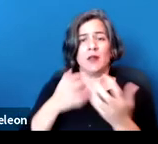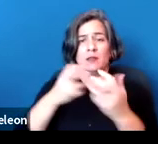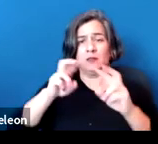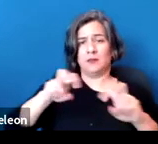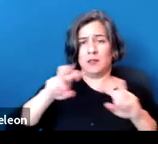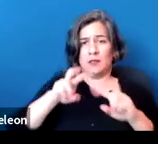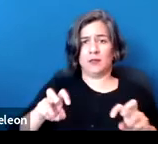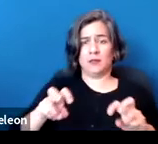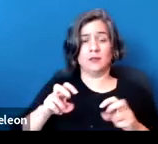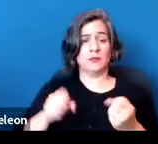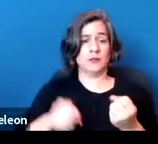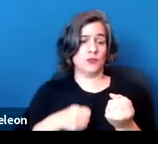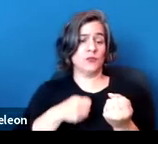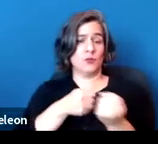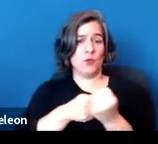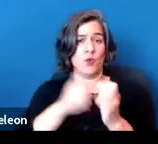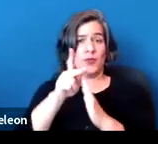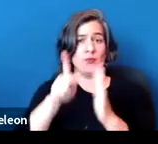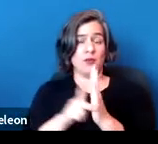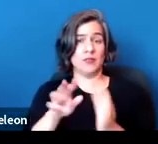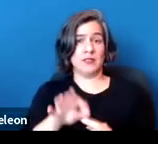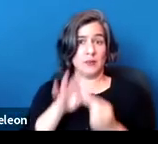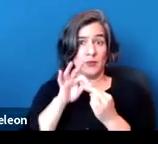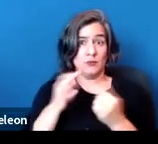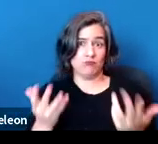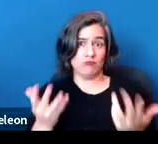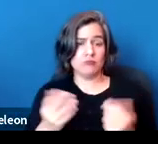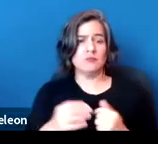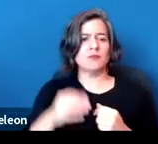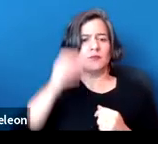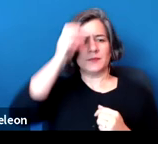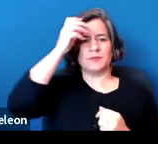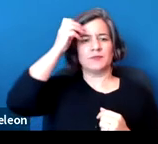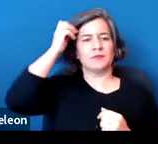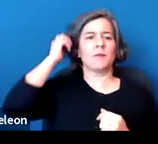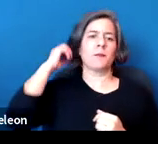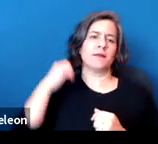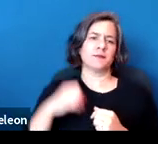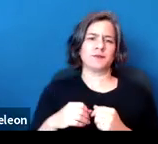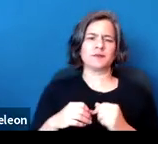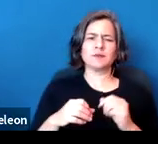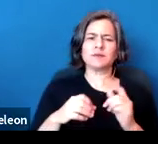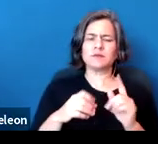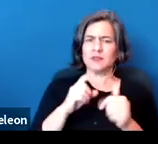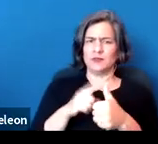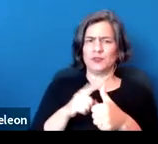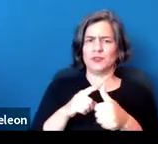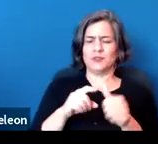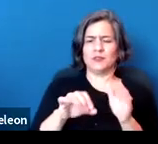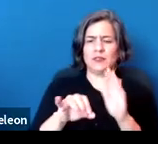to support the policy exception would include, number one, identifying the non-discrimination entitlement.